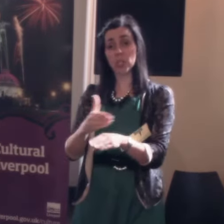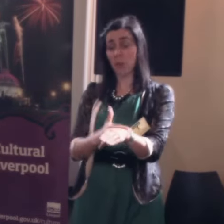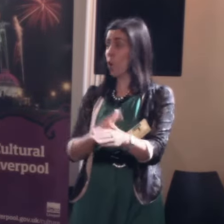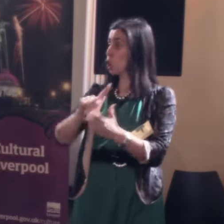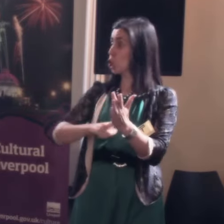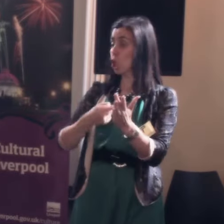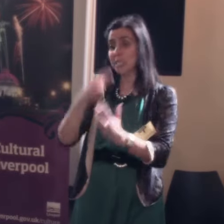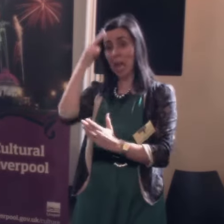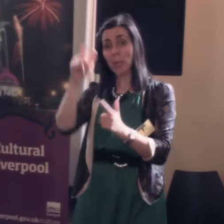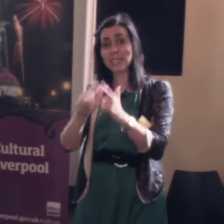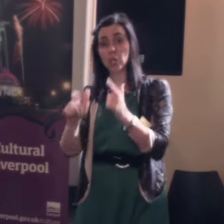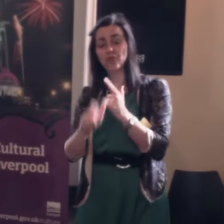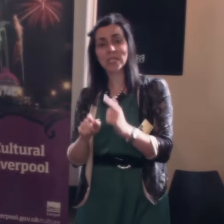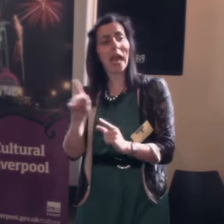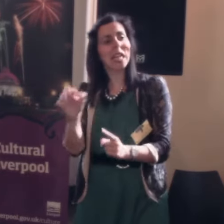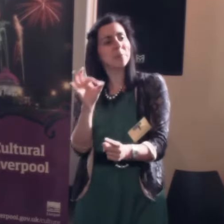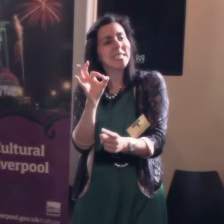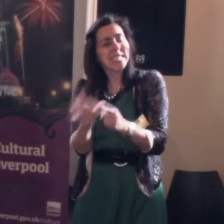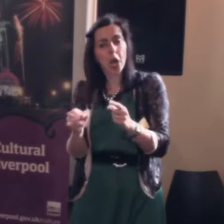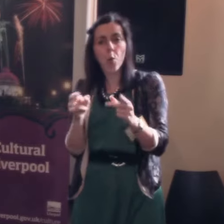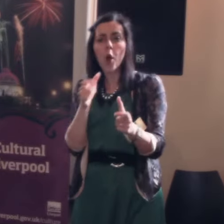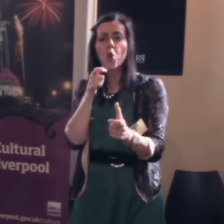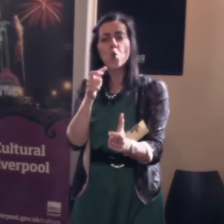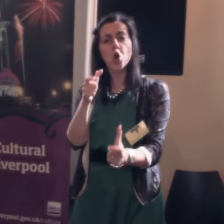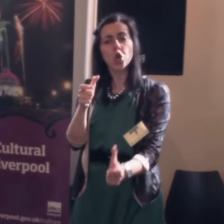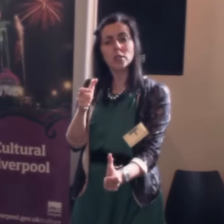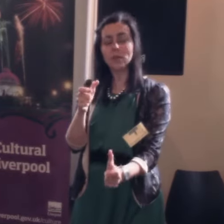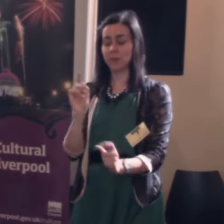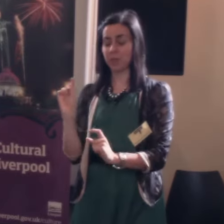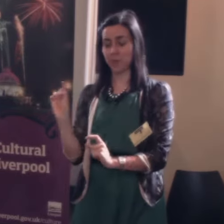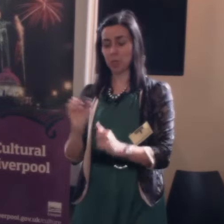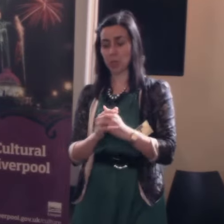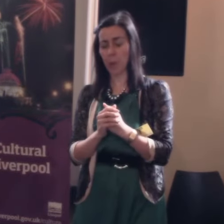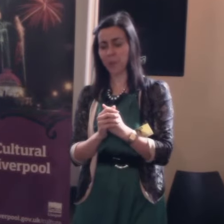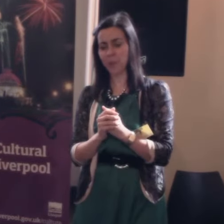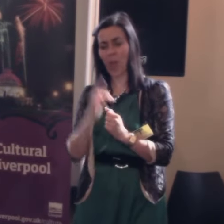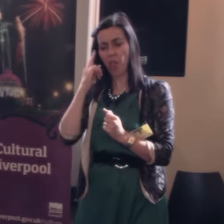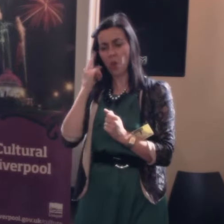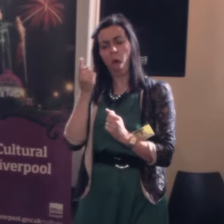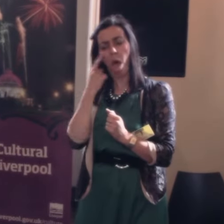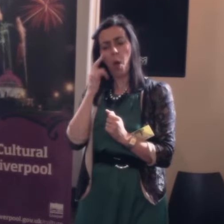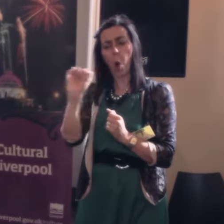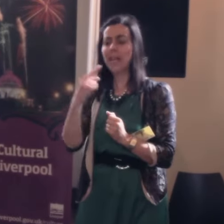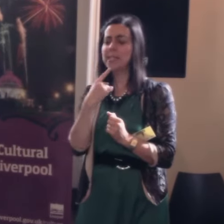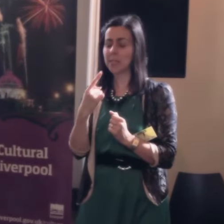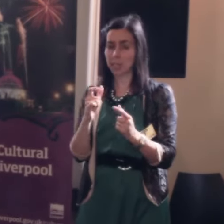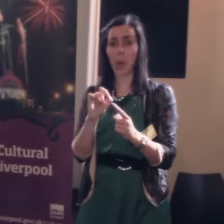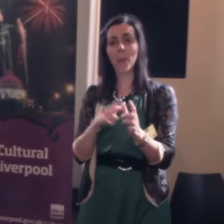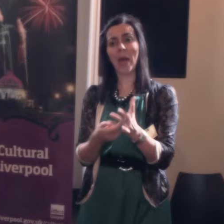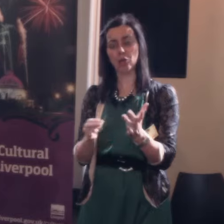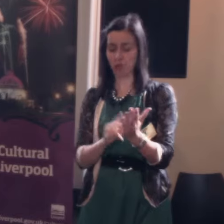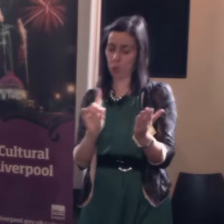but Johnson had a particular sort of way with words and so I thought I'd look at what he said a patron was